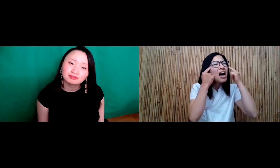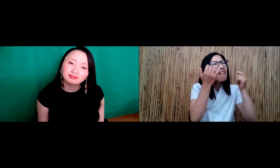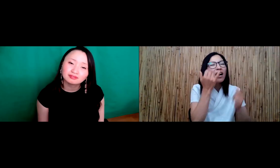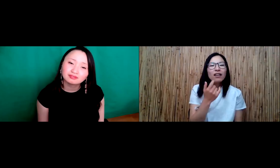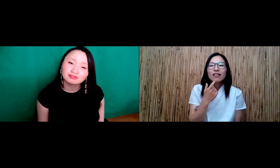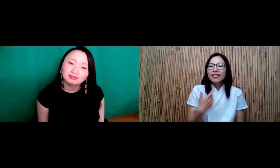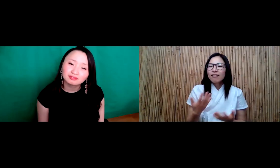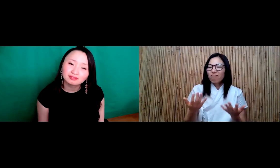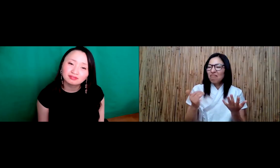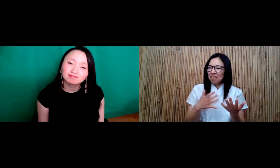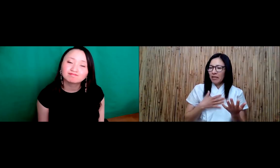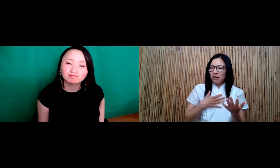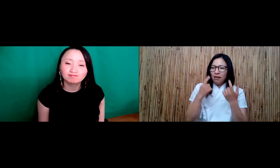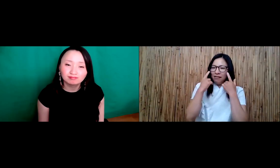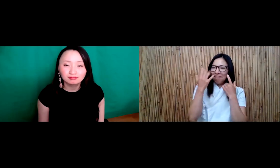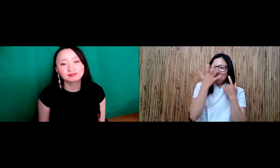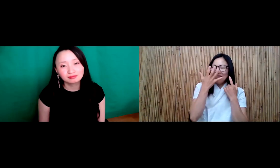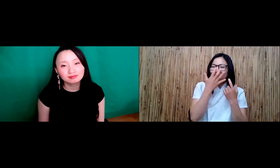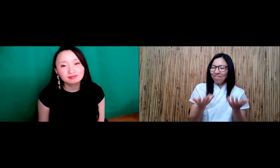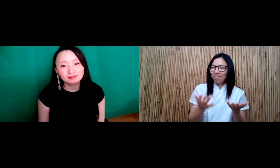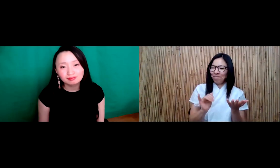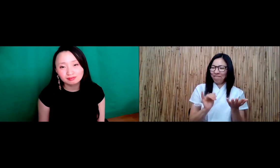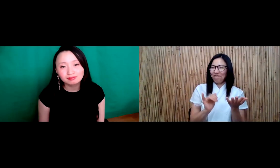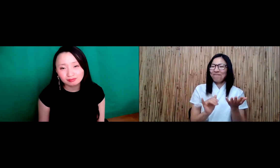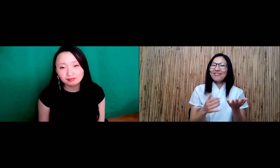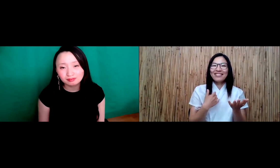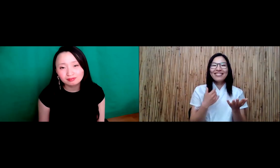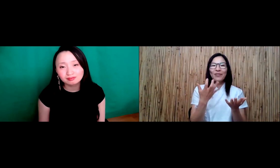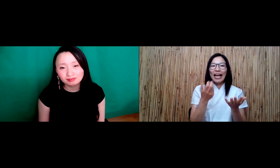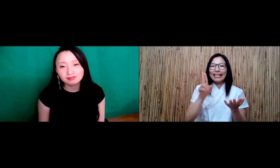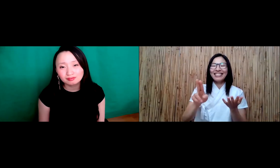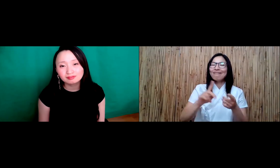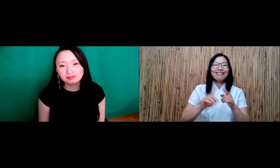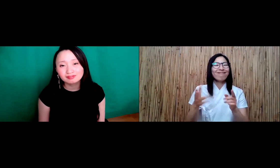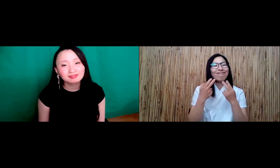Do they really know better, they'll ask you why your eyes like that. And they'll make